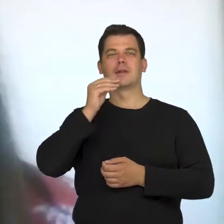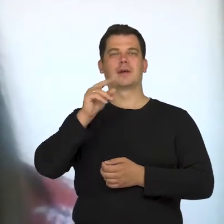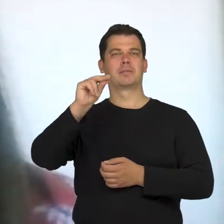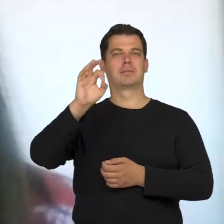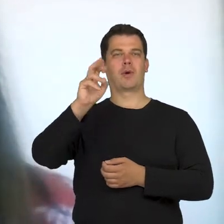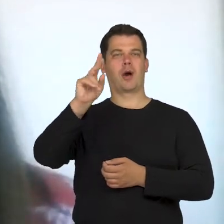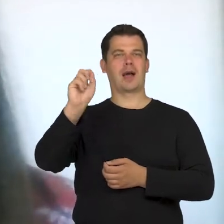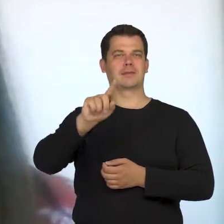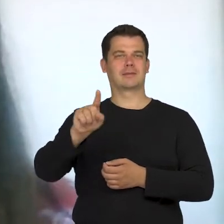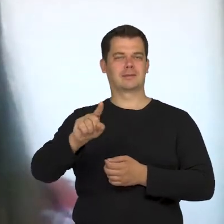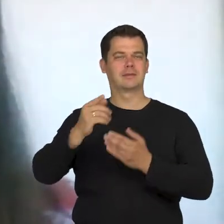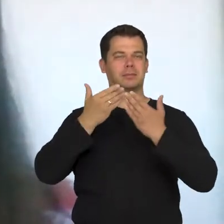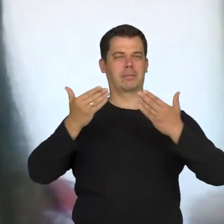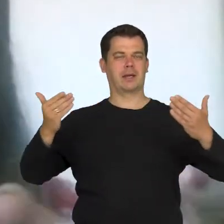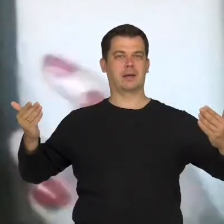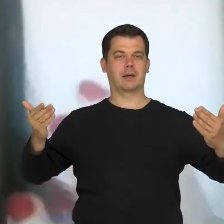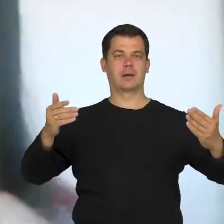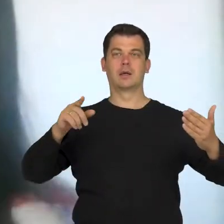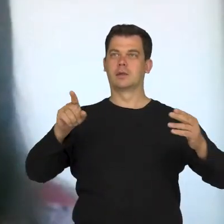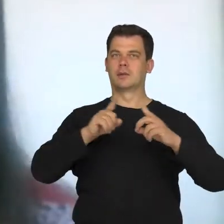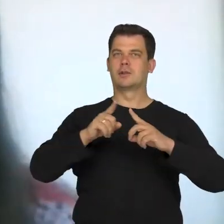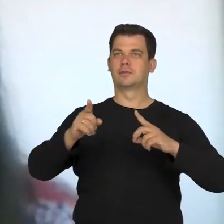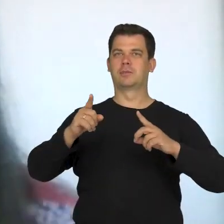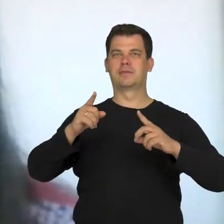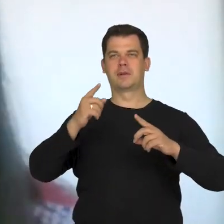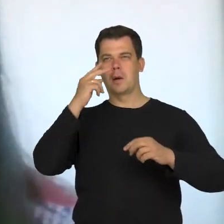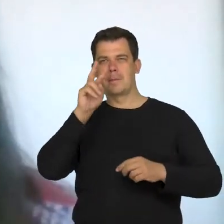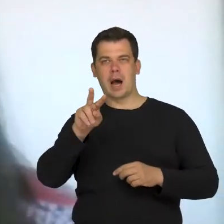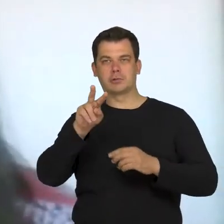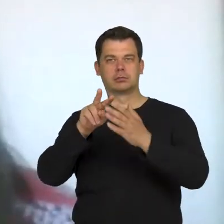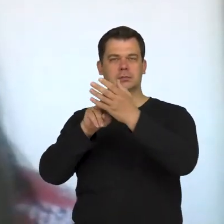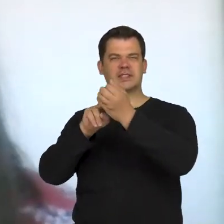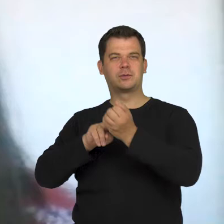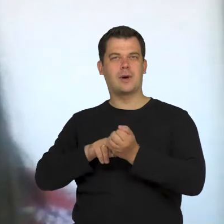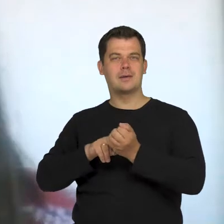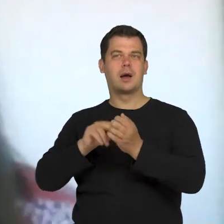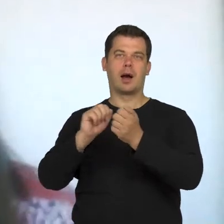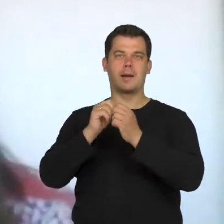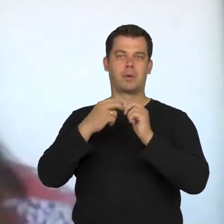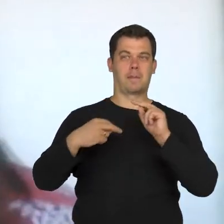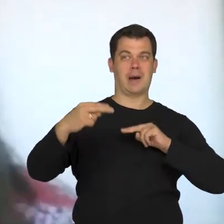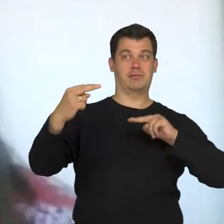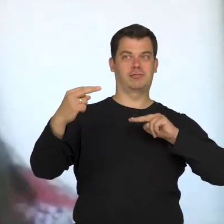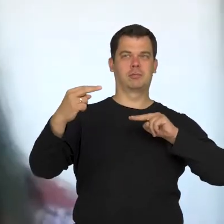Because we talk a lot about taking the control over the look and changing this relationship between the observer and the observed.